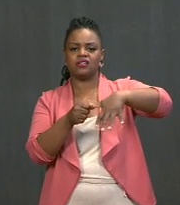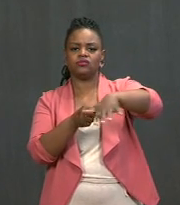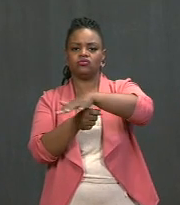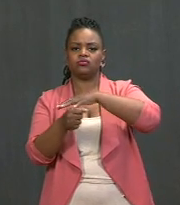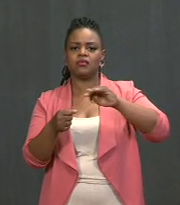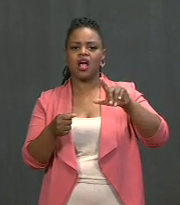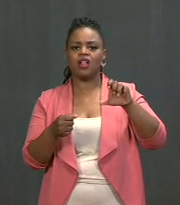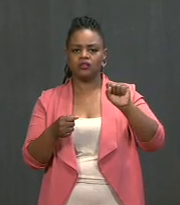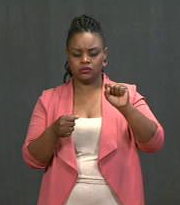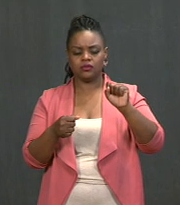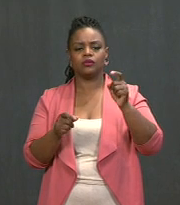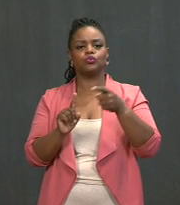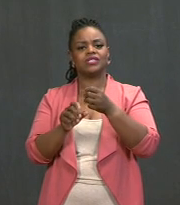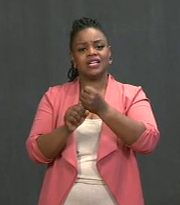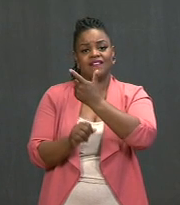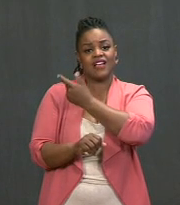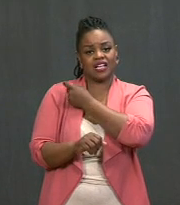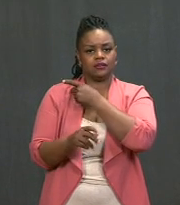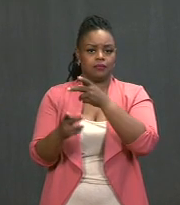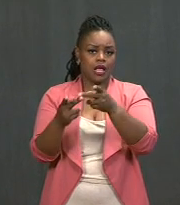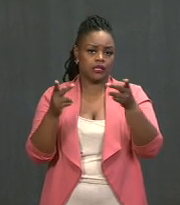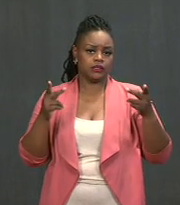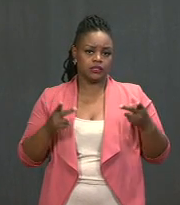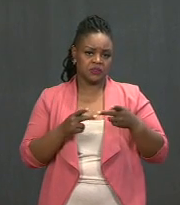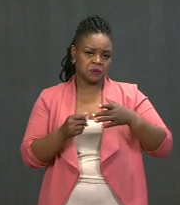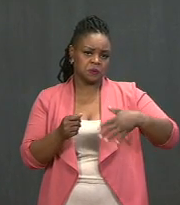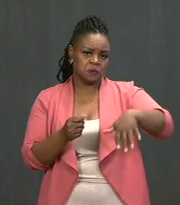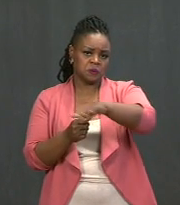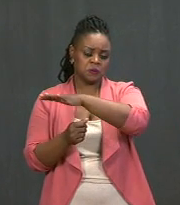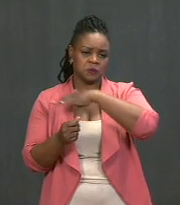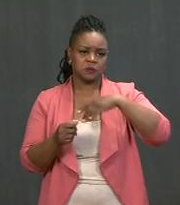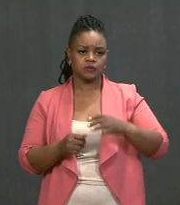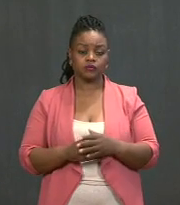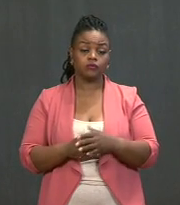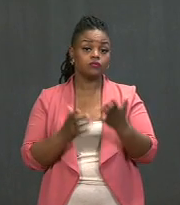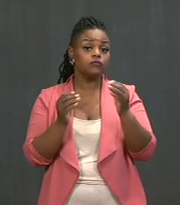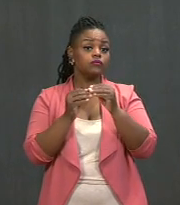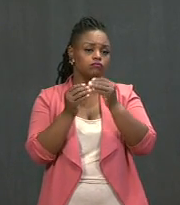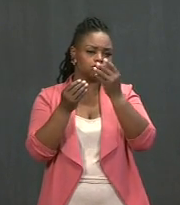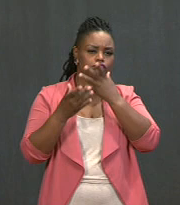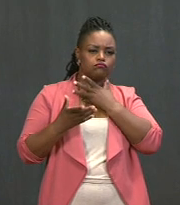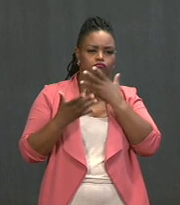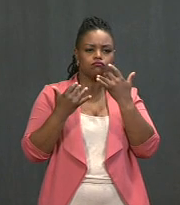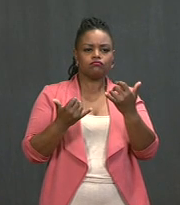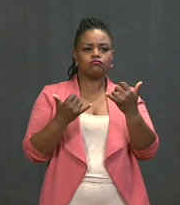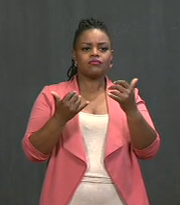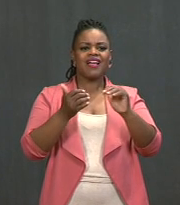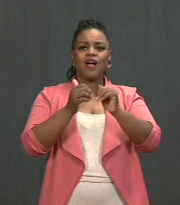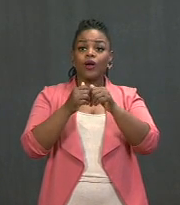And further good news is that we're getting more and more data on just how effective the vaccines are.